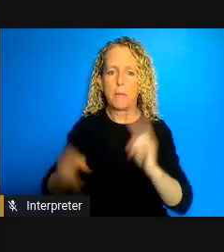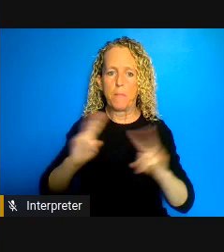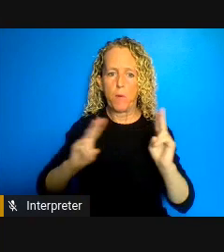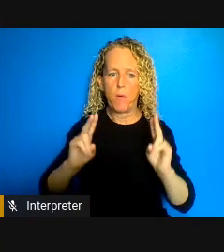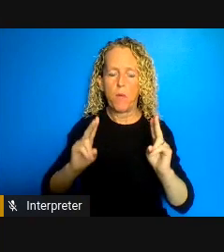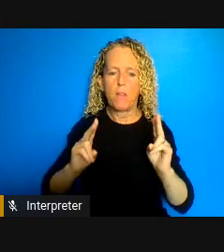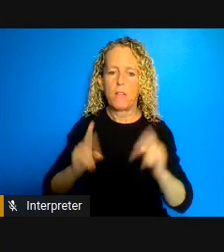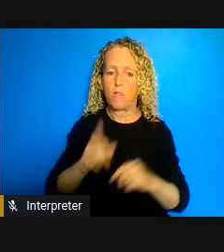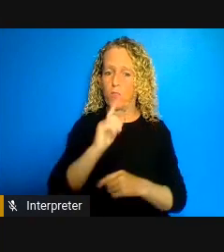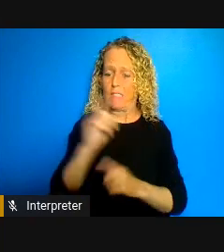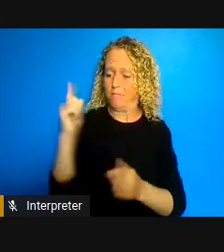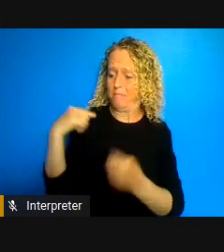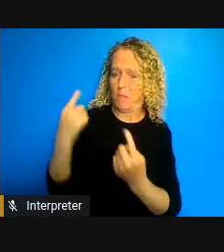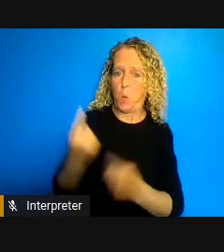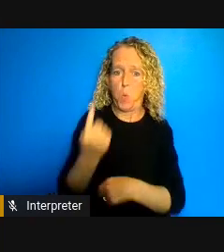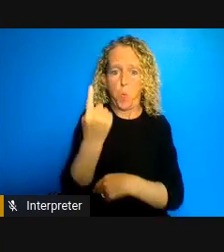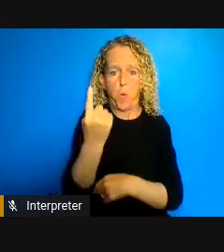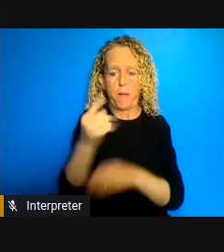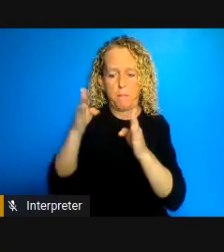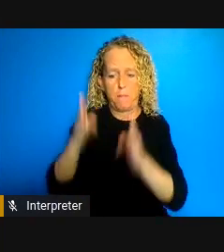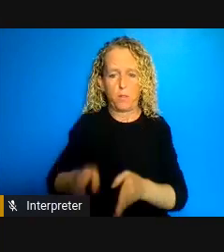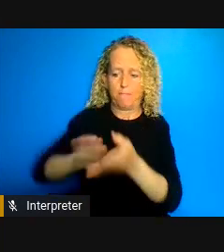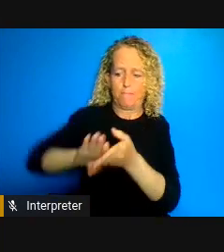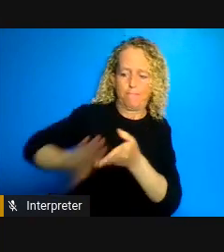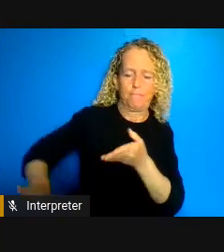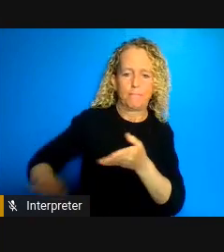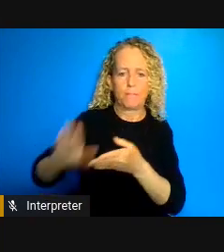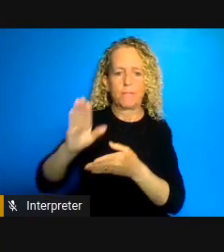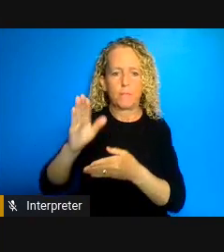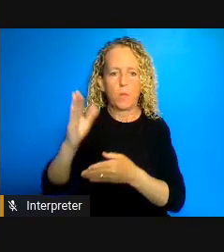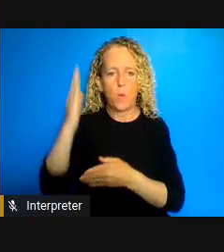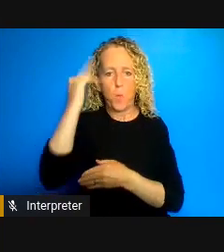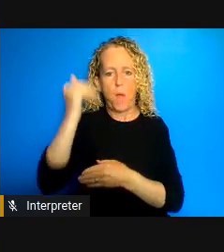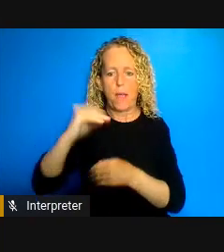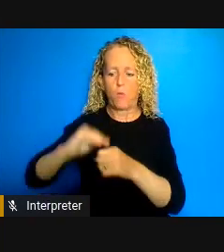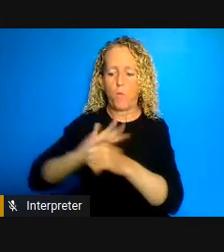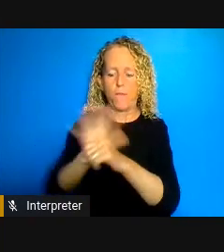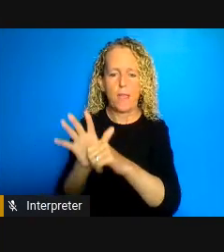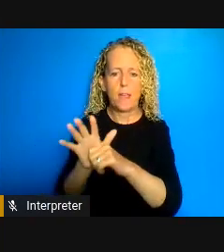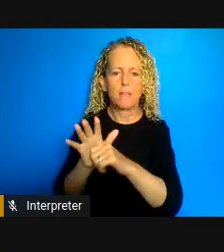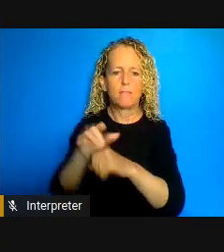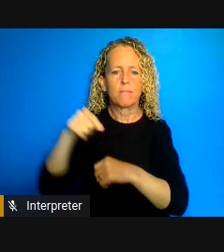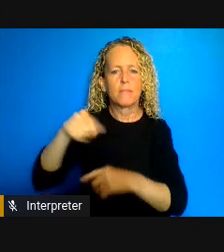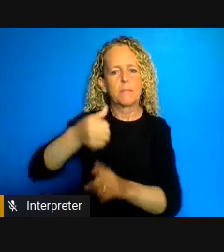on account of COVID and that person is a terminally ill man who is a few months